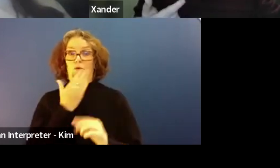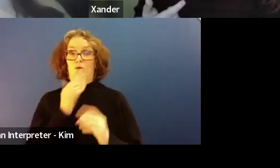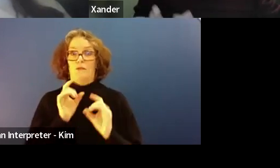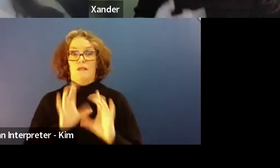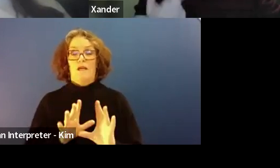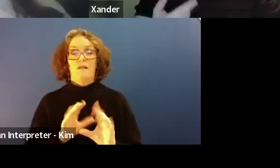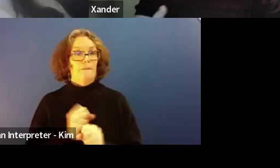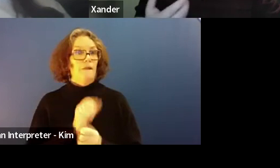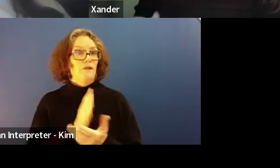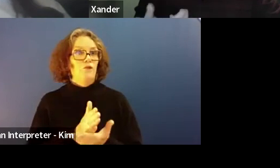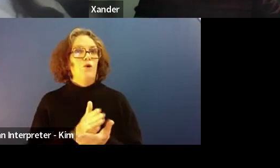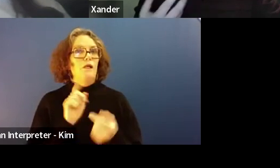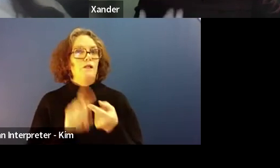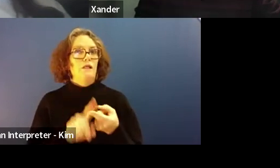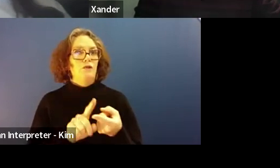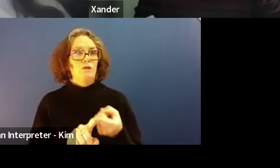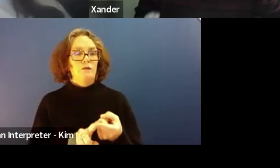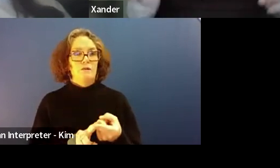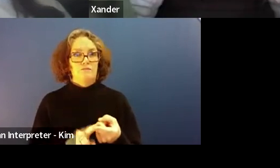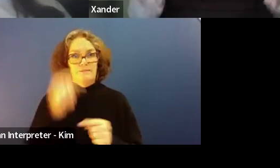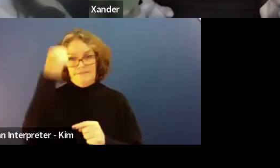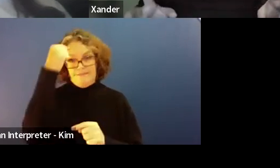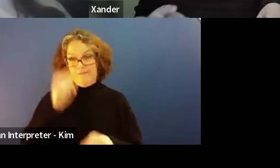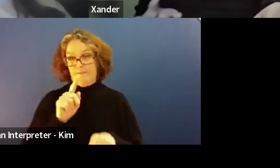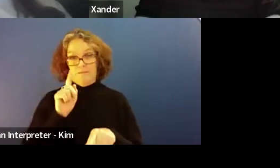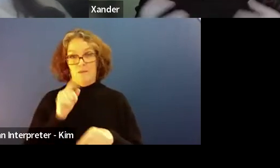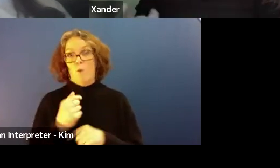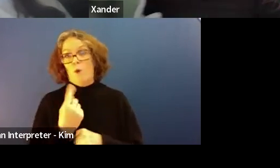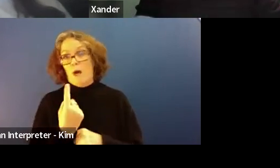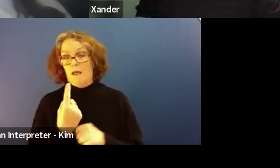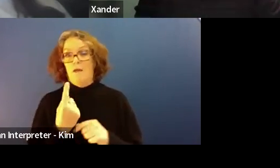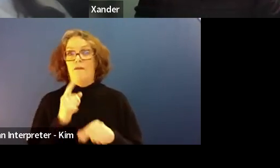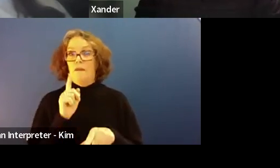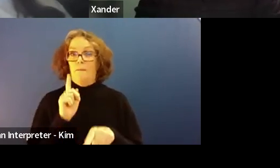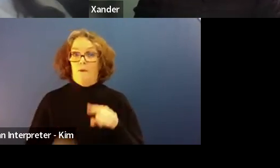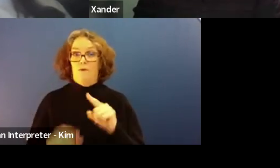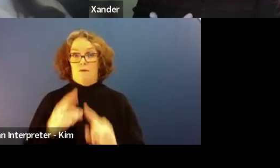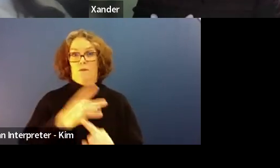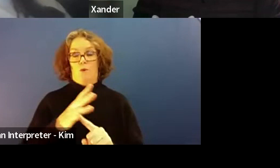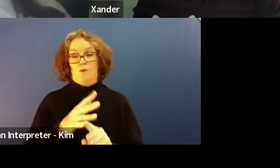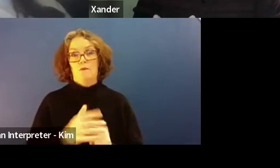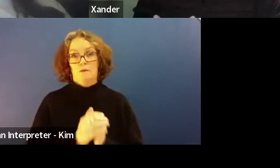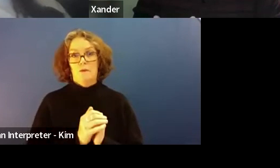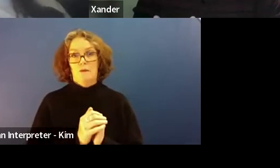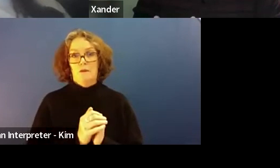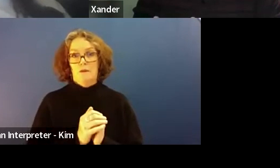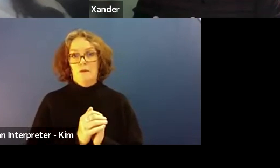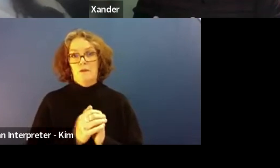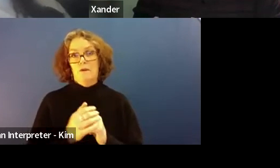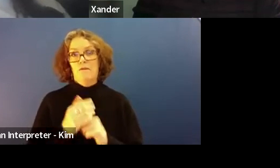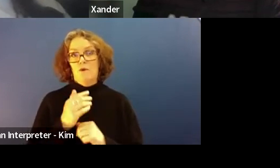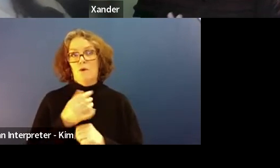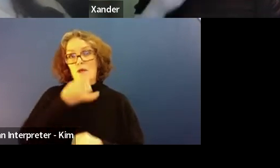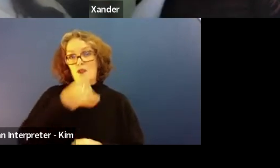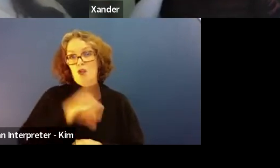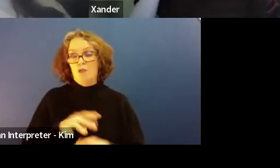I think that's one of the most important things for being quote unquote school ready.